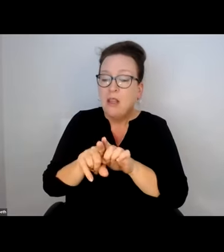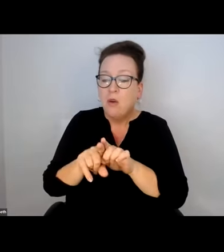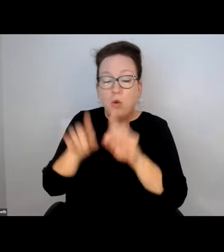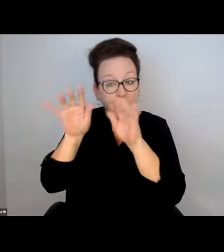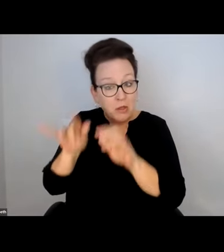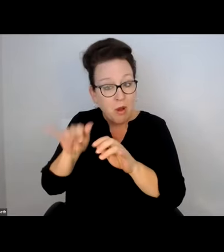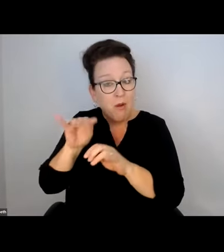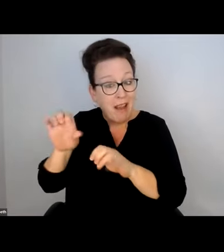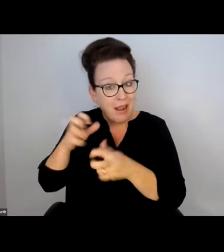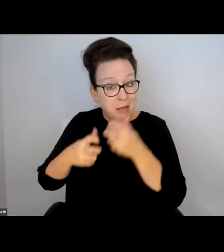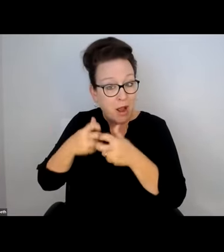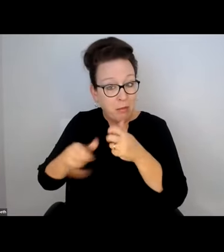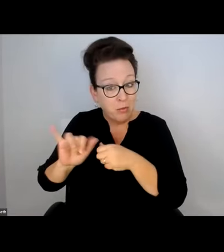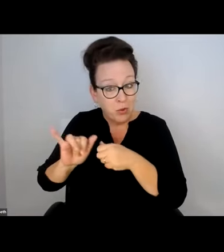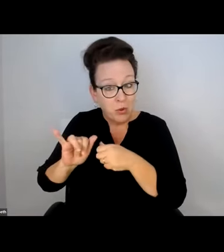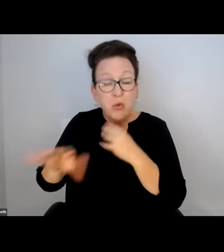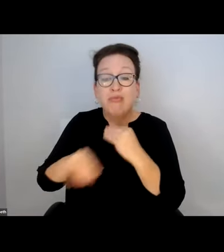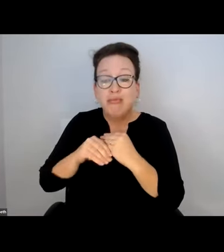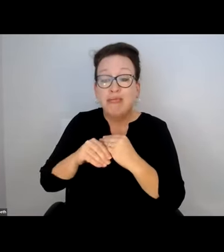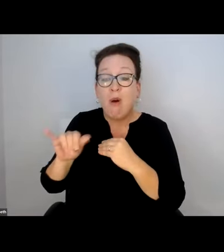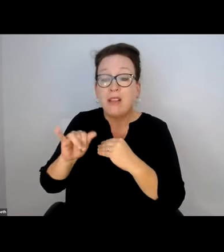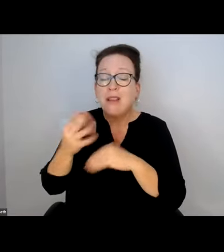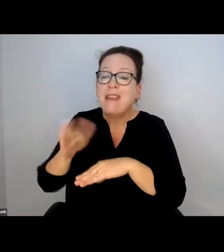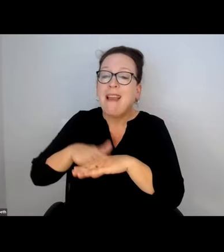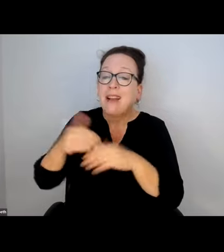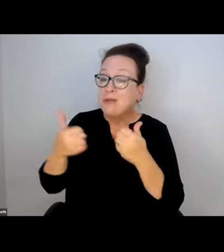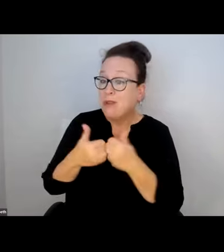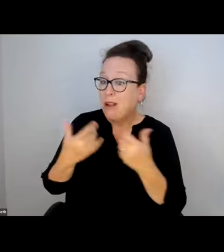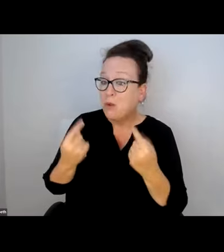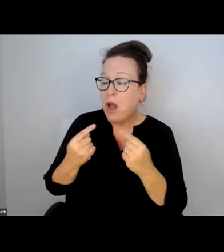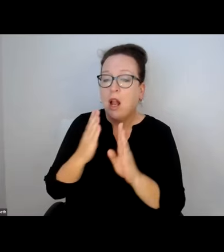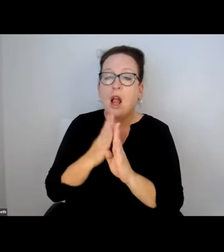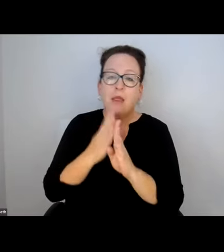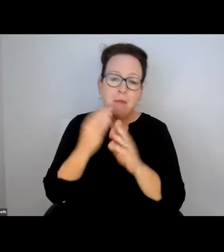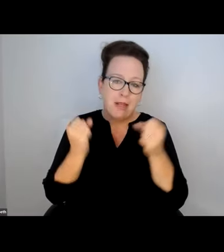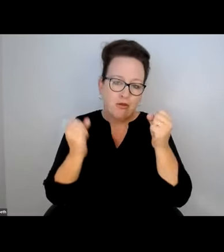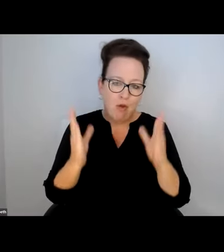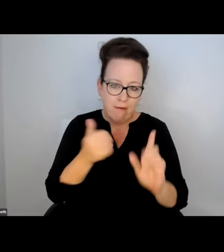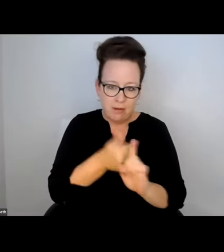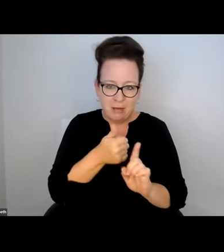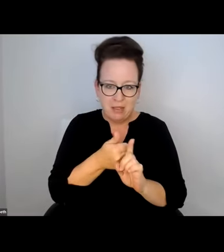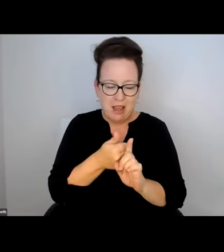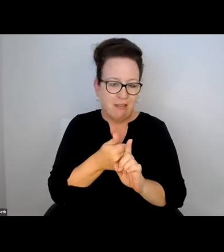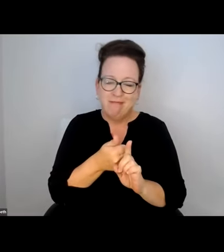EACH WAY, VERY FAST MOVING. AND KIND IN ADDITION TO THE SNOW AND ICE ITSELF, I THINK THE